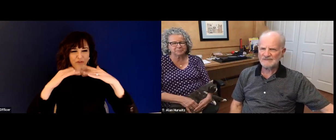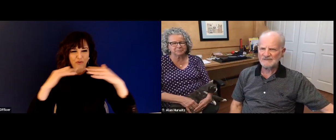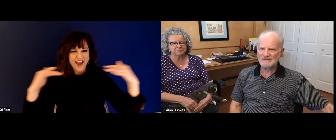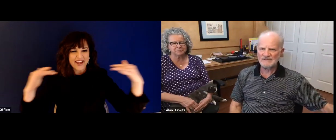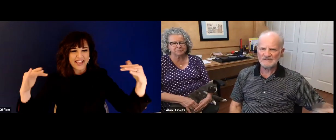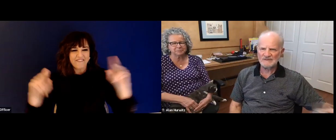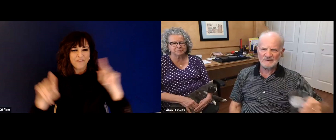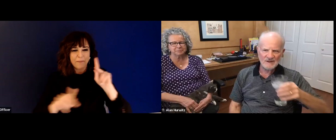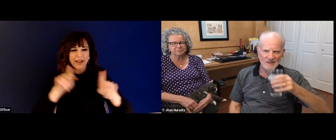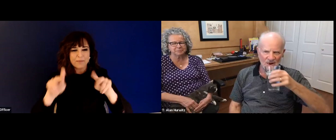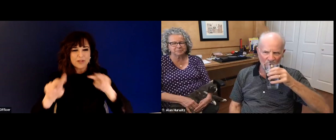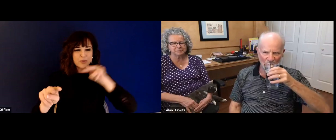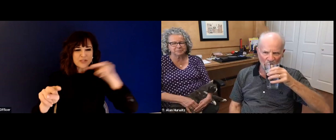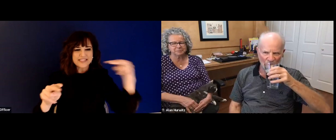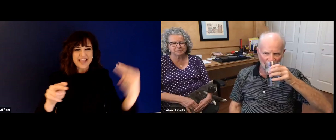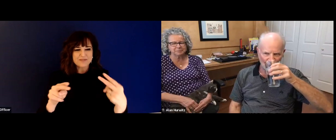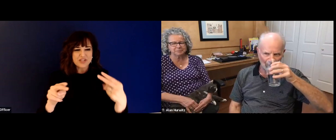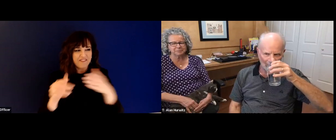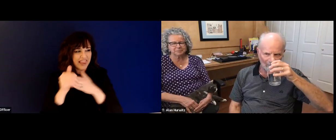community. So I think that position helped me so much.